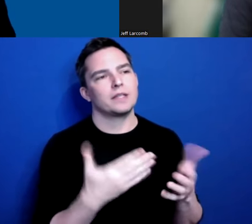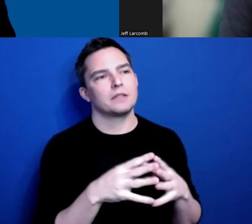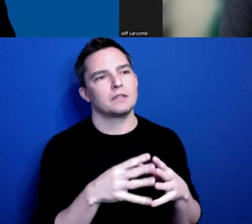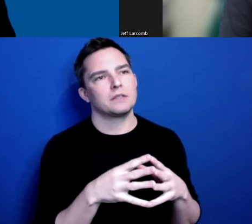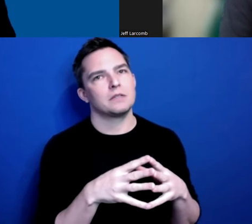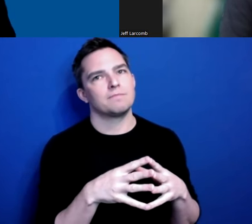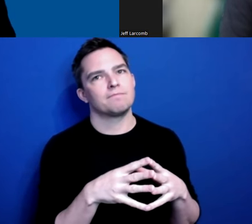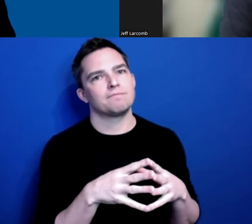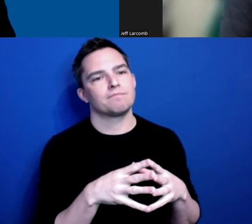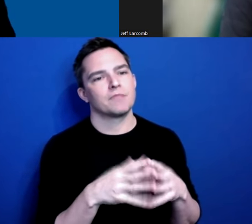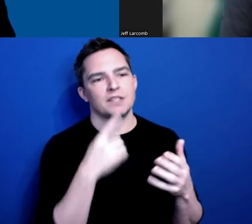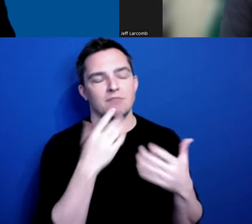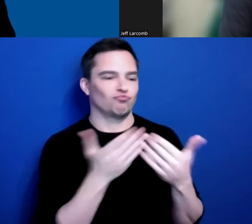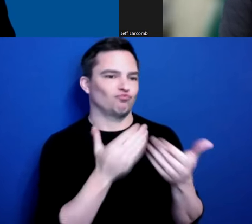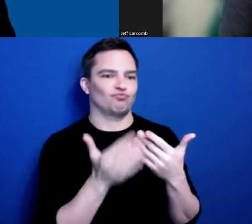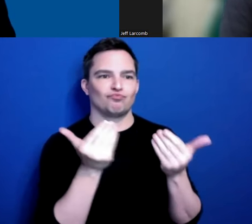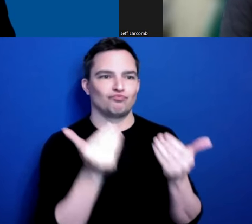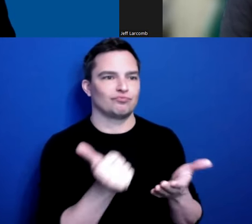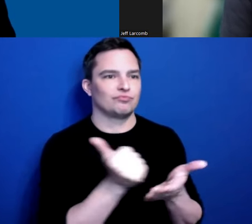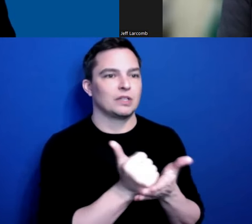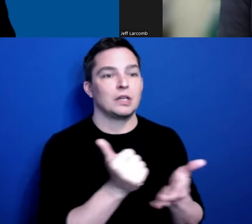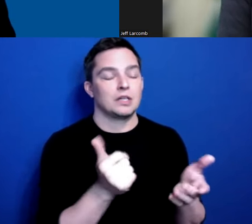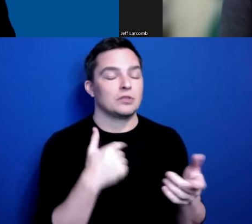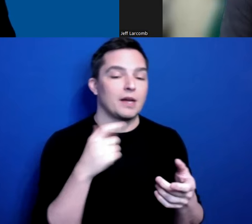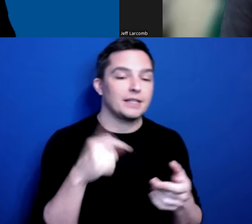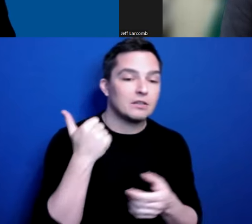like whatever. Do I need to call you? Do I need to remind you? Do you want me